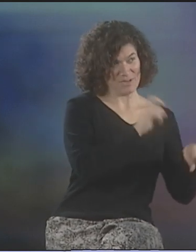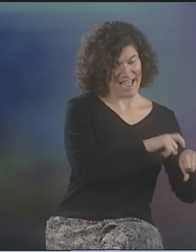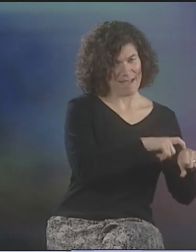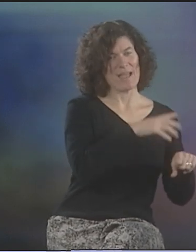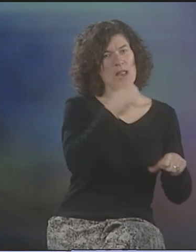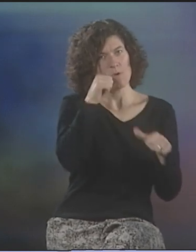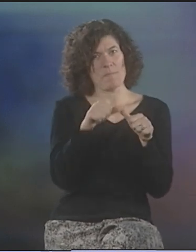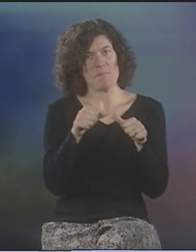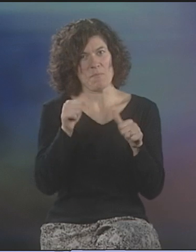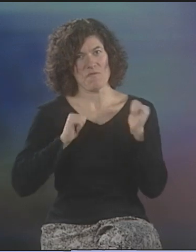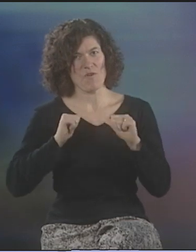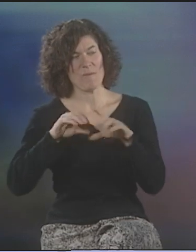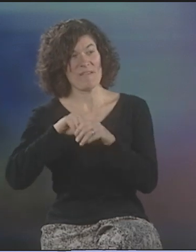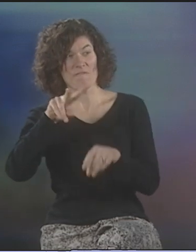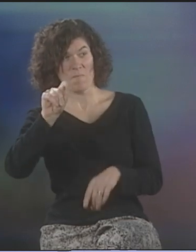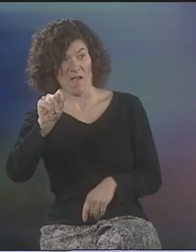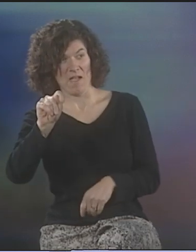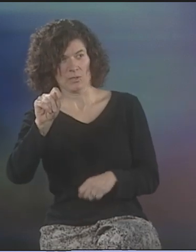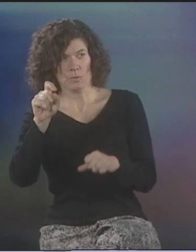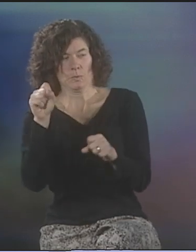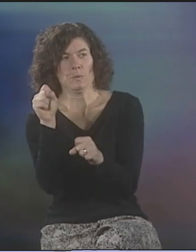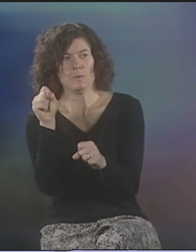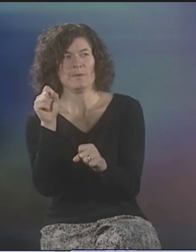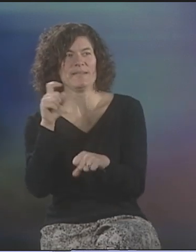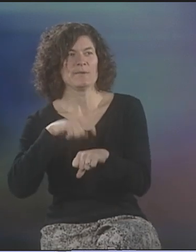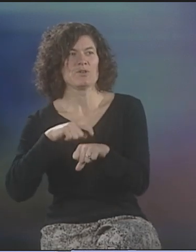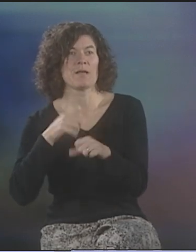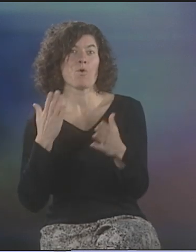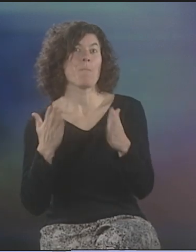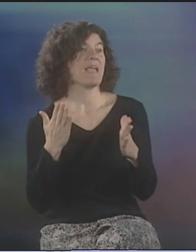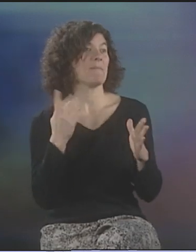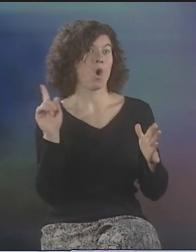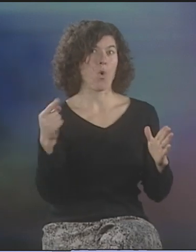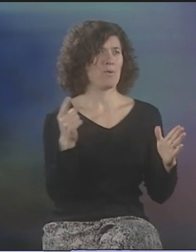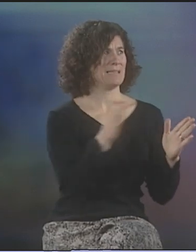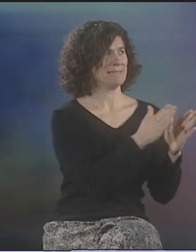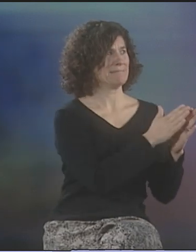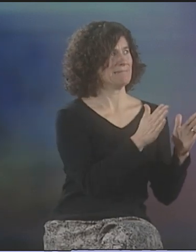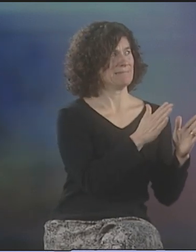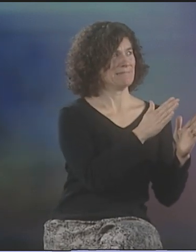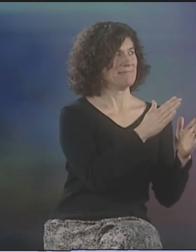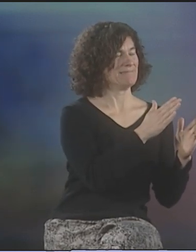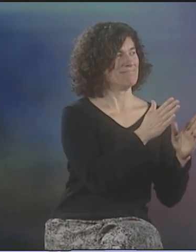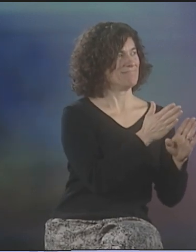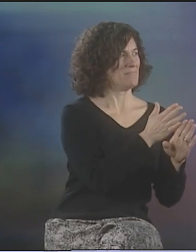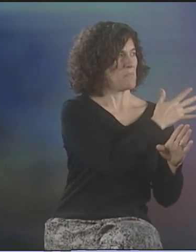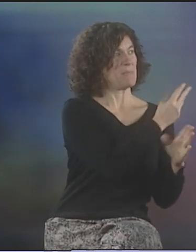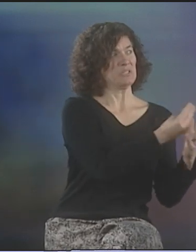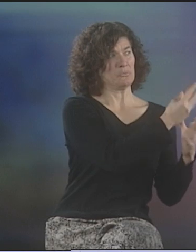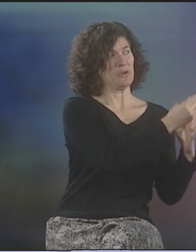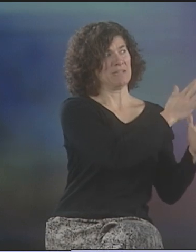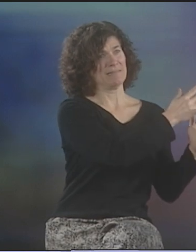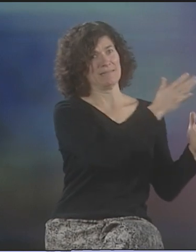THAT WAS IN THE SUMMER. AND THEN I REMEMBER PERFORMING IN VERMONT IN THE FALL, I THINK. SO, MAYBE IT WAS ONLY-- I DON'T KNOW.